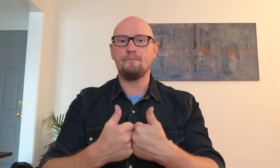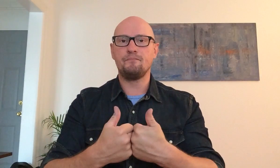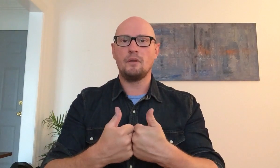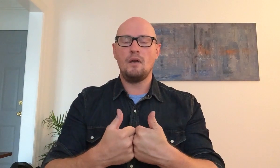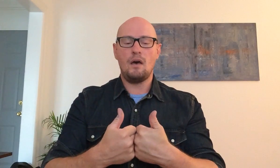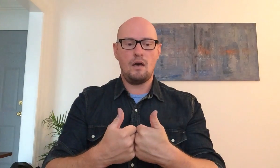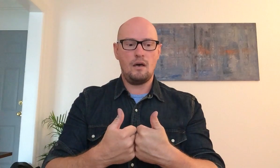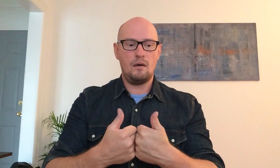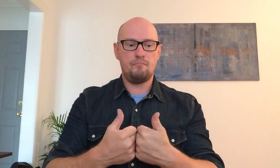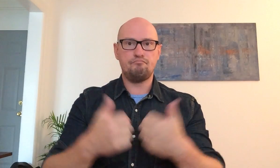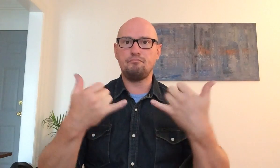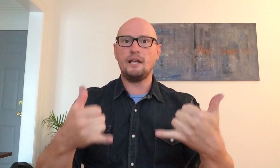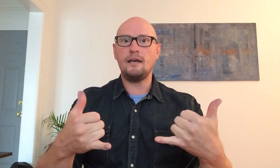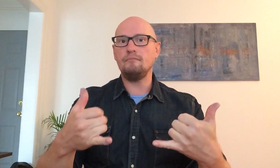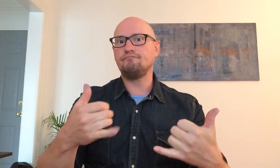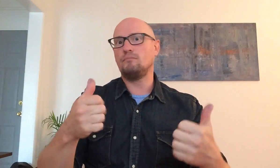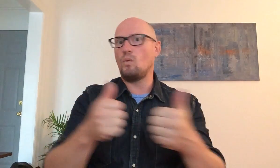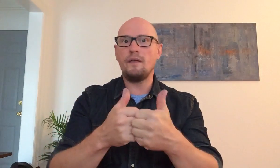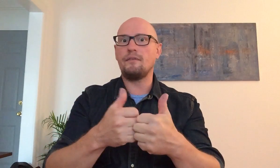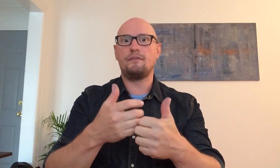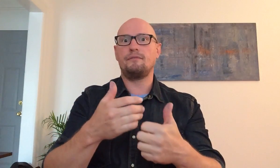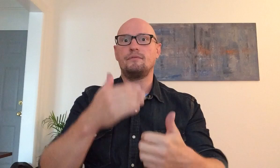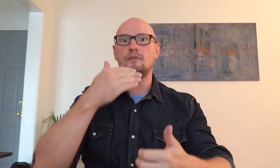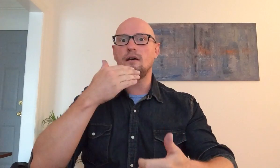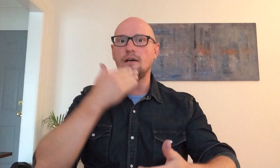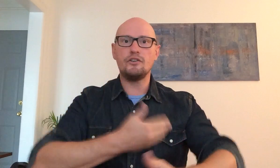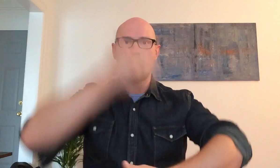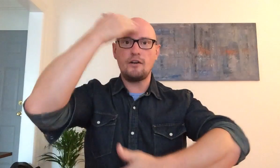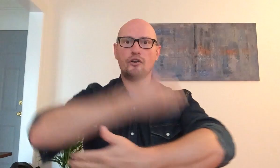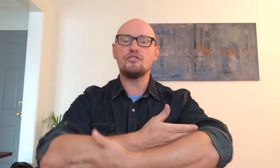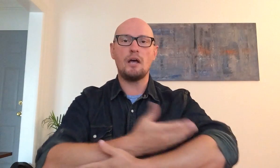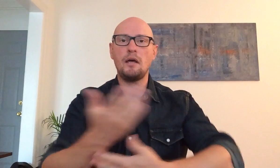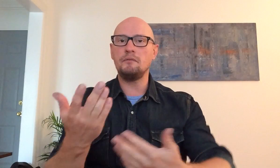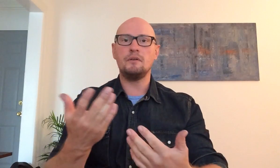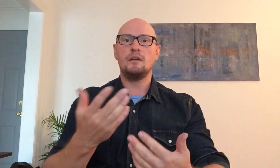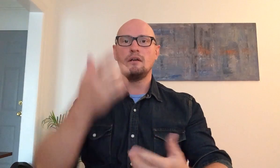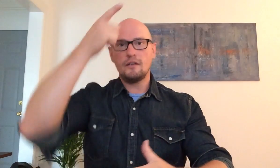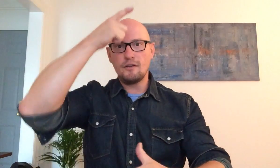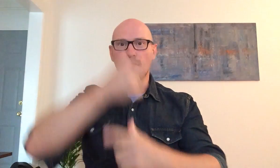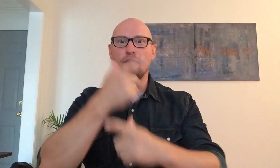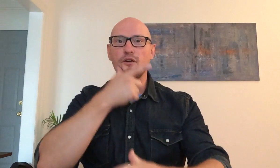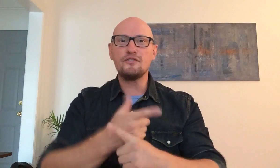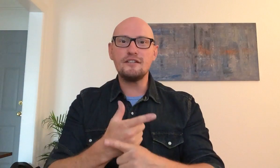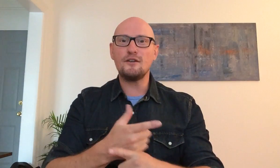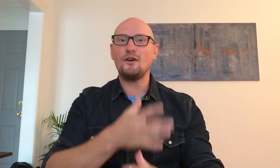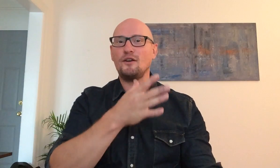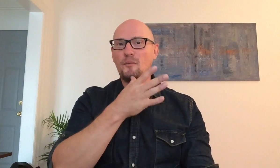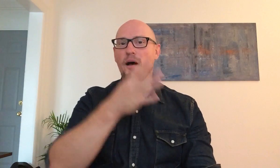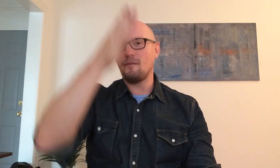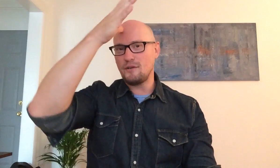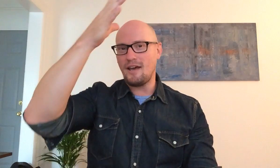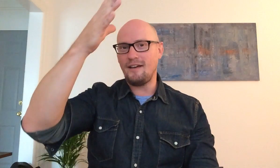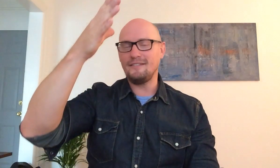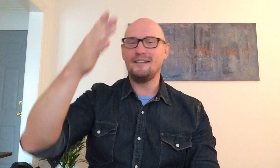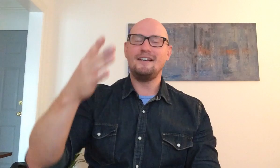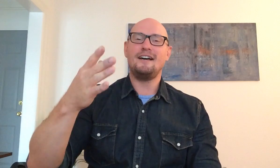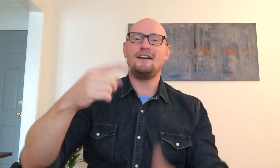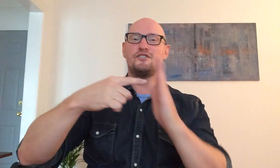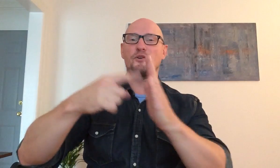playing with your daughter your son your brother your sister your mom dad show